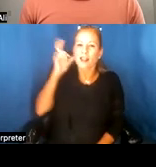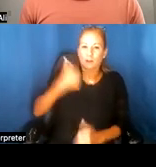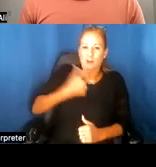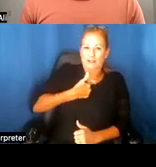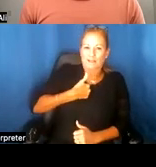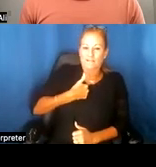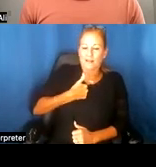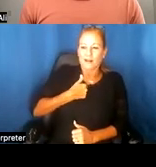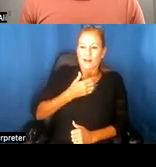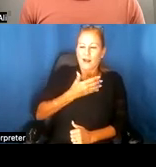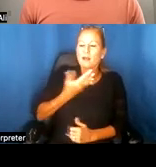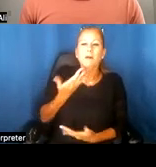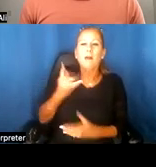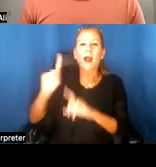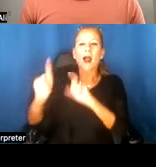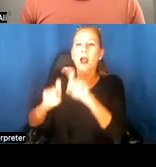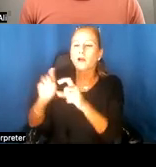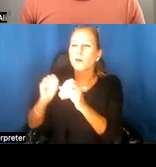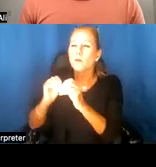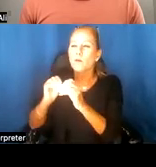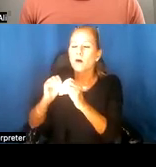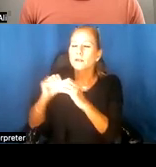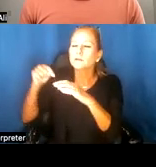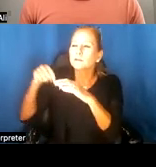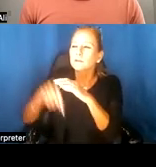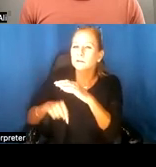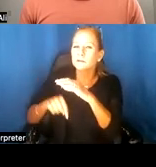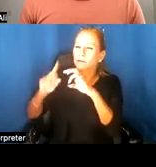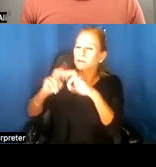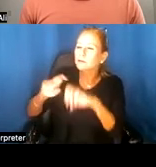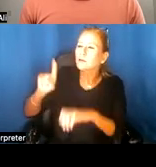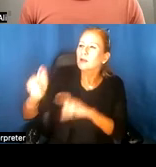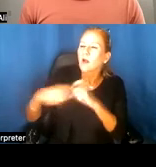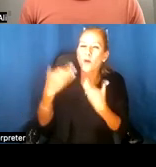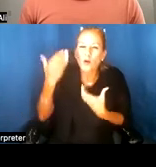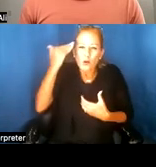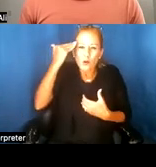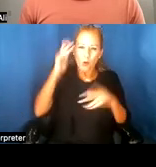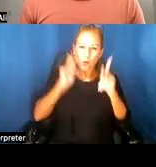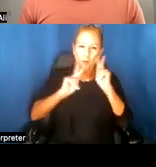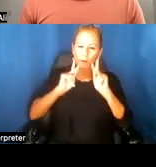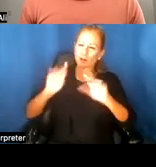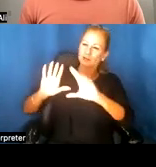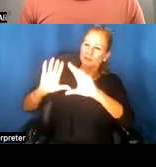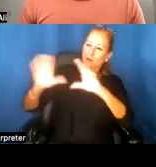ask questions with depth, to just want to know and people as a whole - inside, outside, everything.